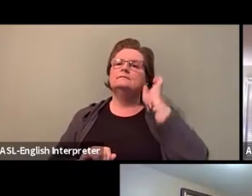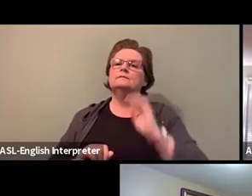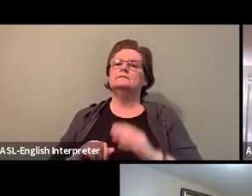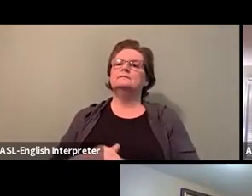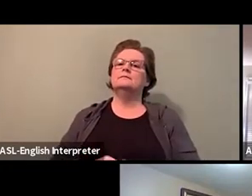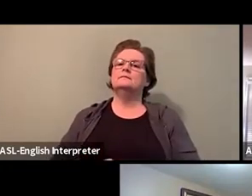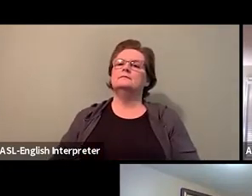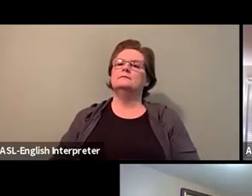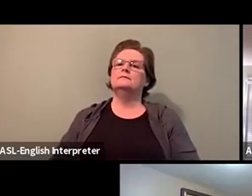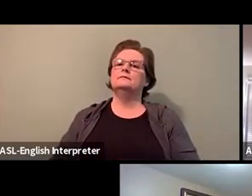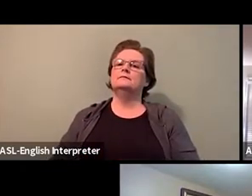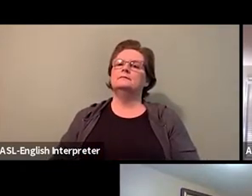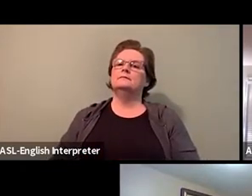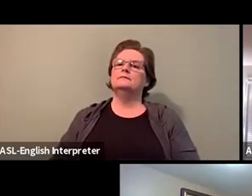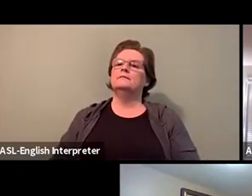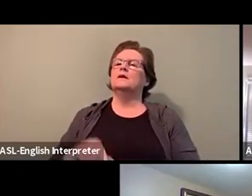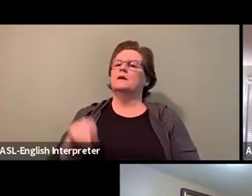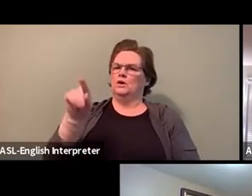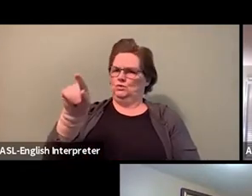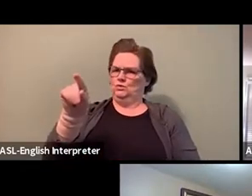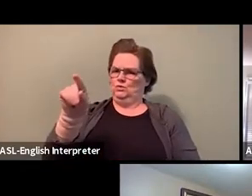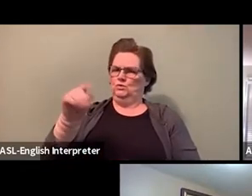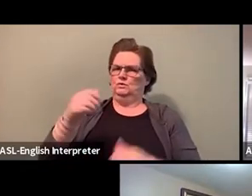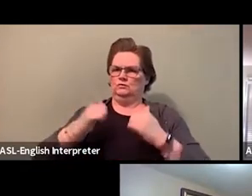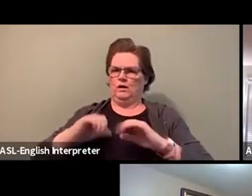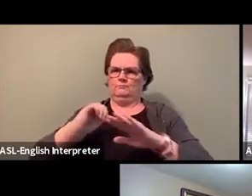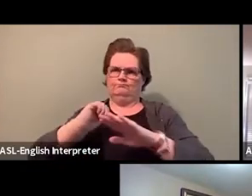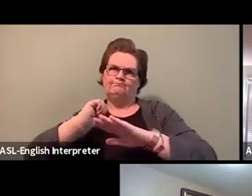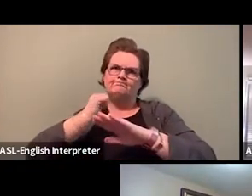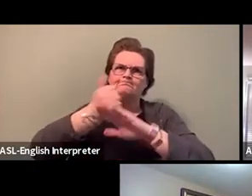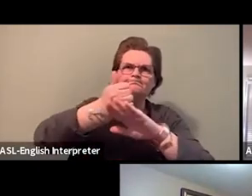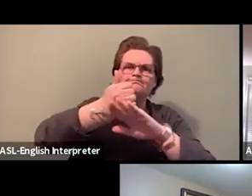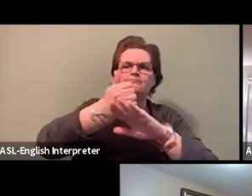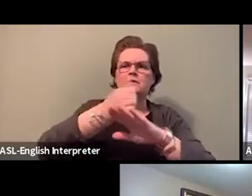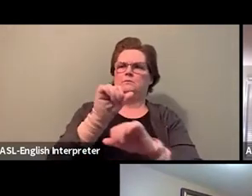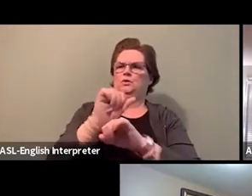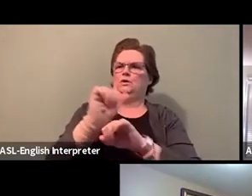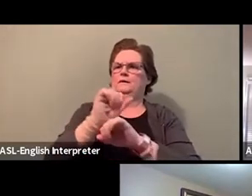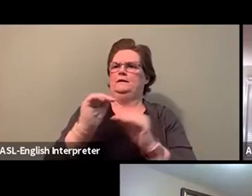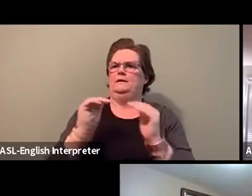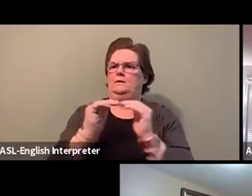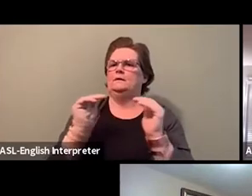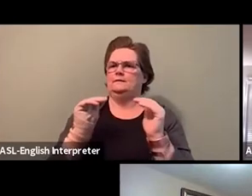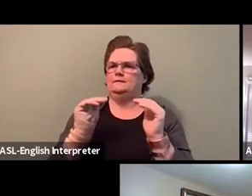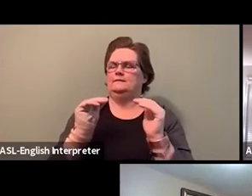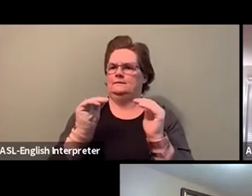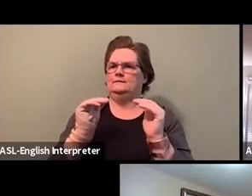for employment equity, and what role that plays in the services you deliver?